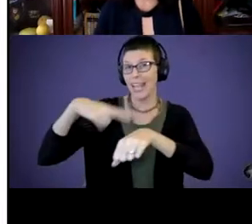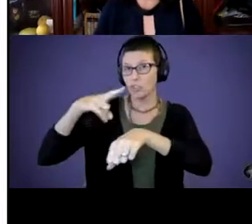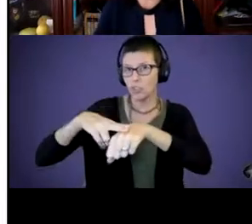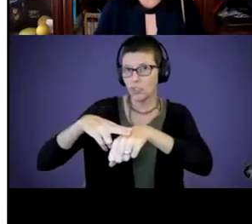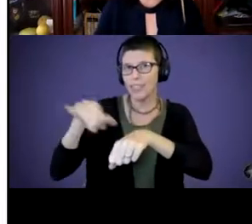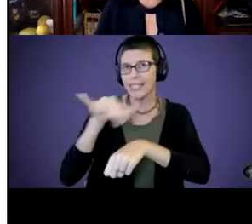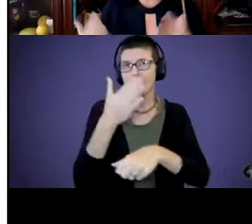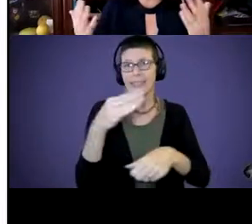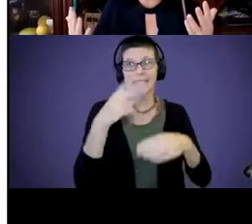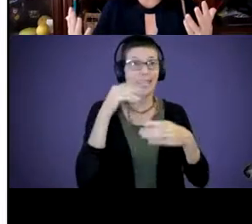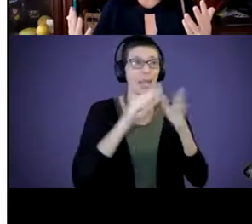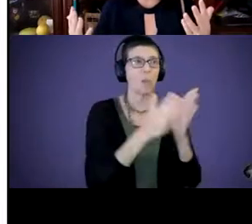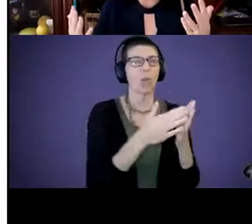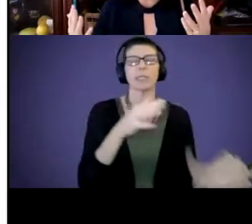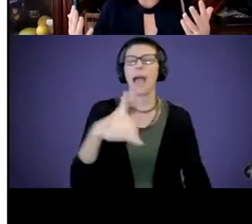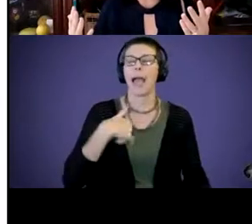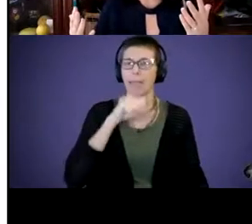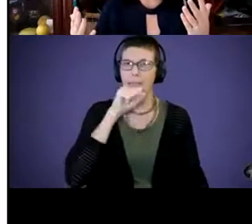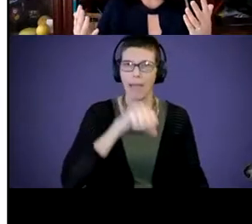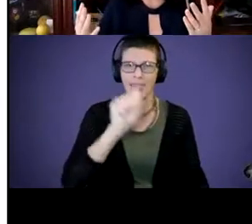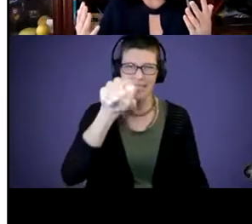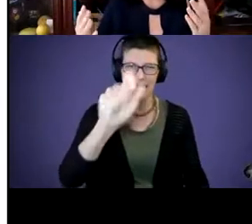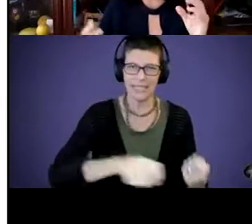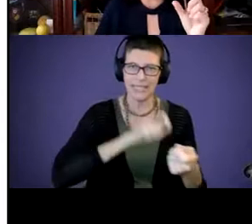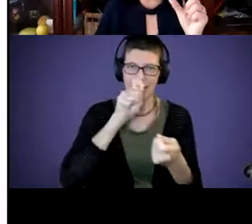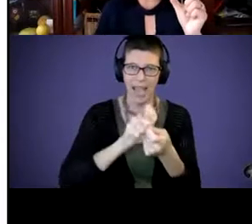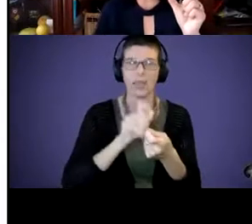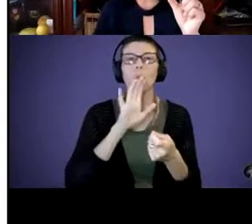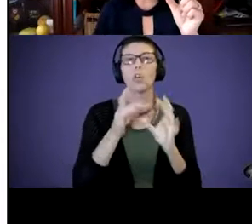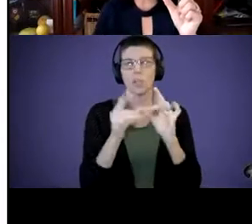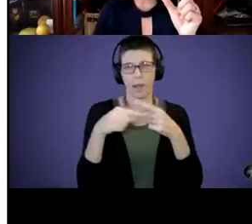I love it. Exactly. We're going to talk on some language development and semantics,